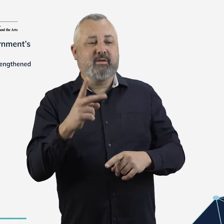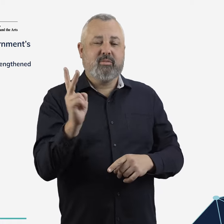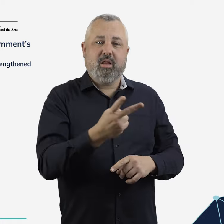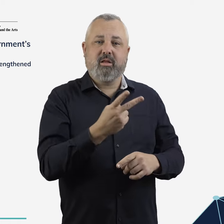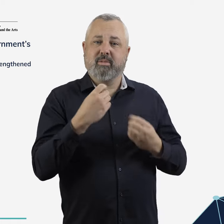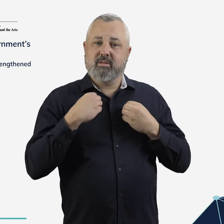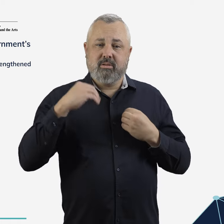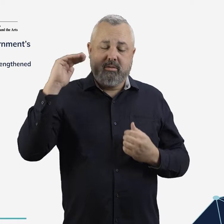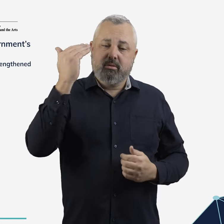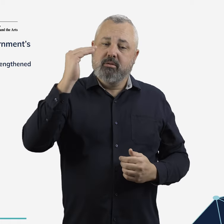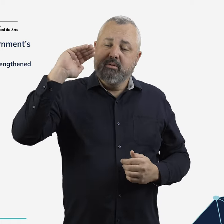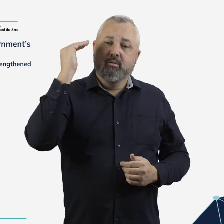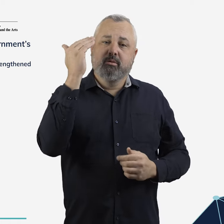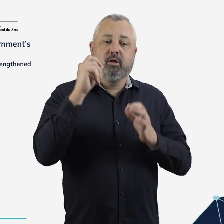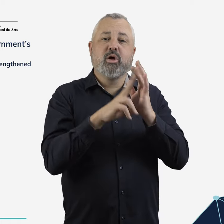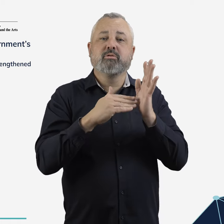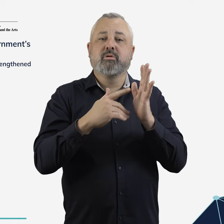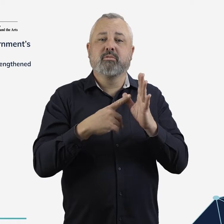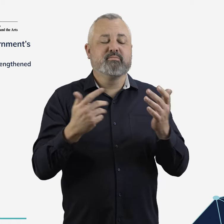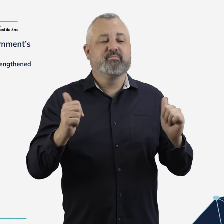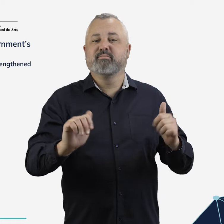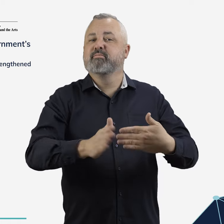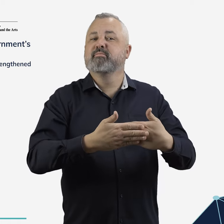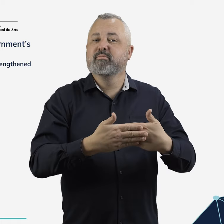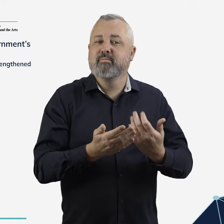providers of regional air services.